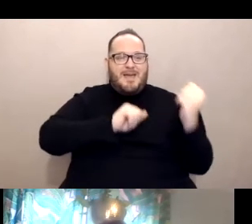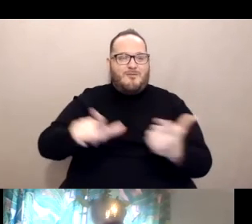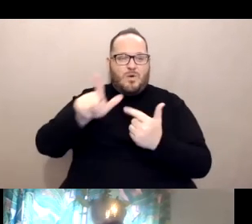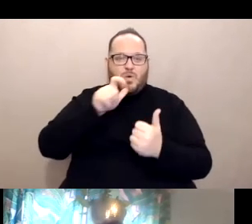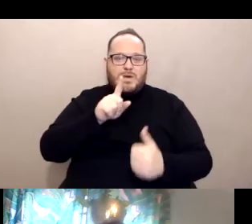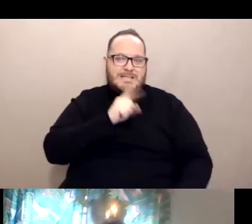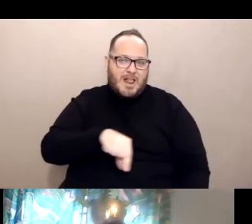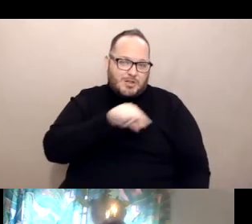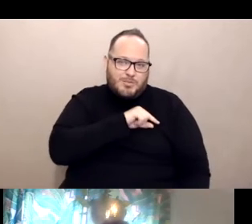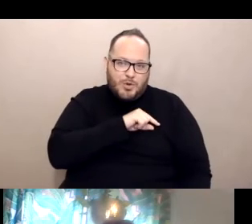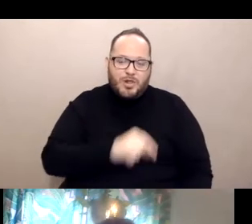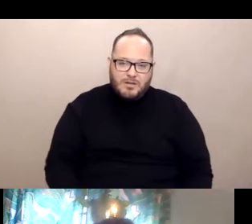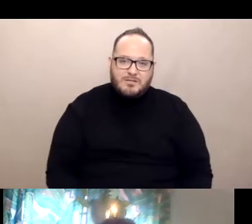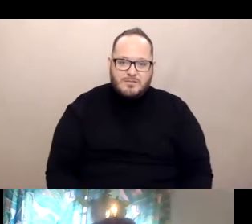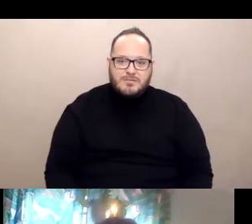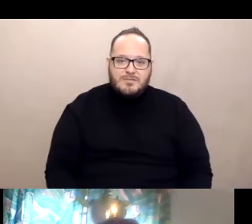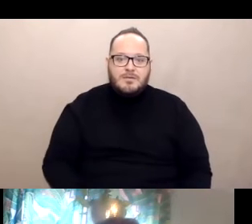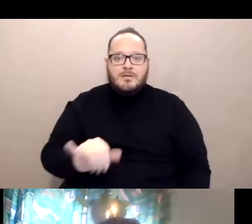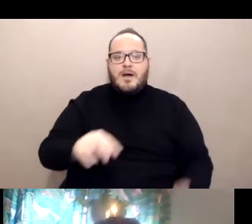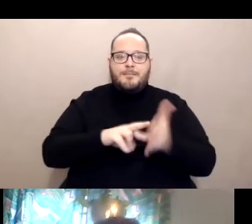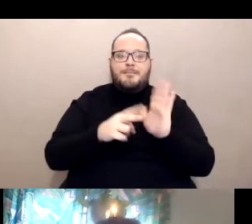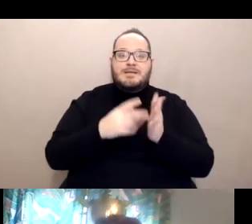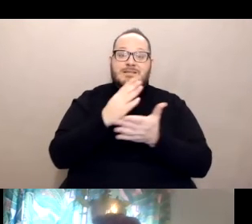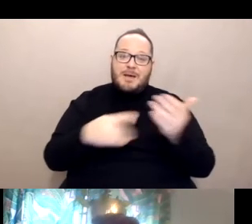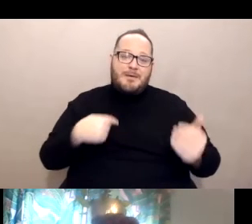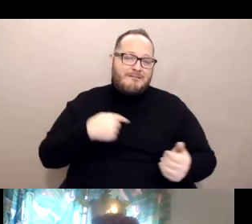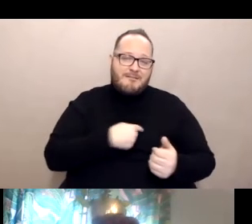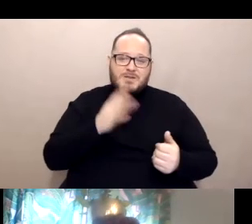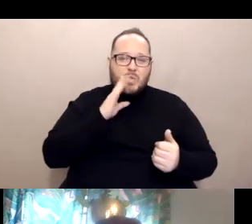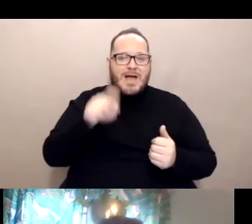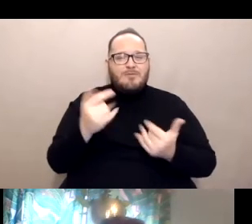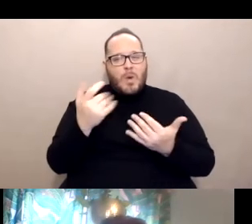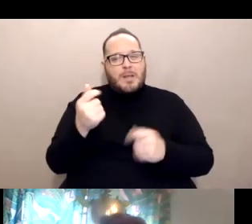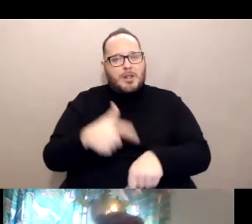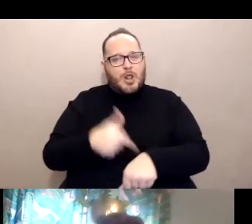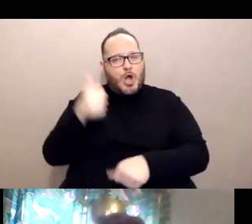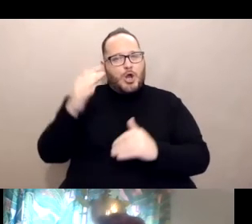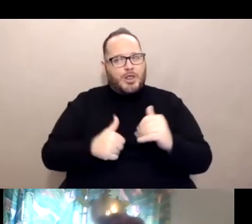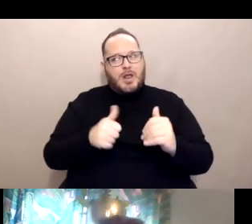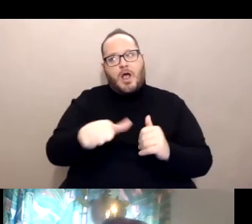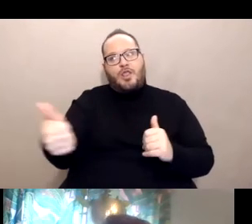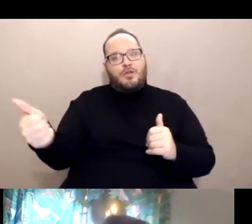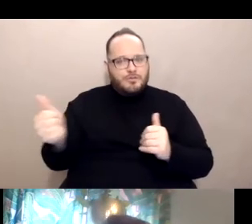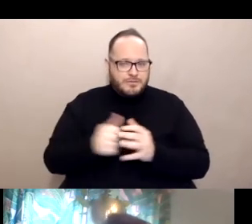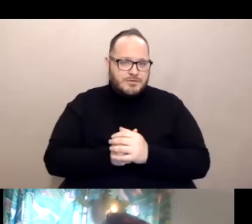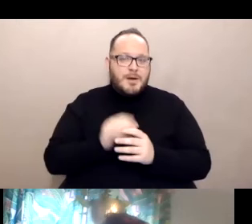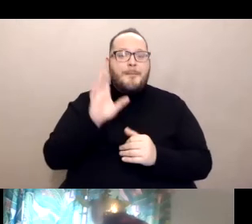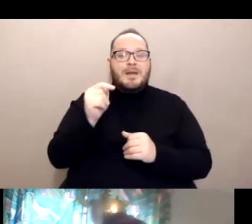That means some of us will have to wait a little longer than others, but eventually everybody will get their turn.